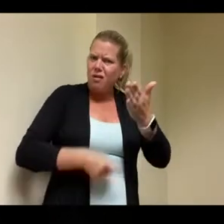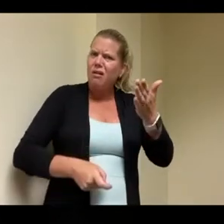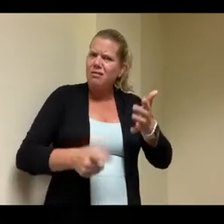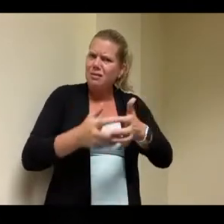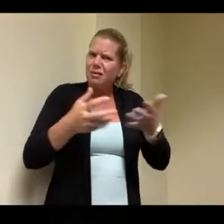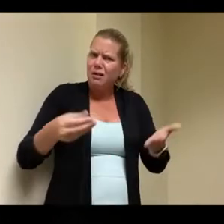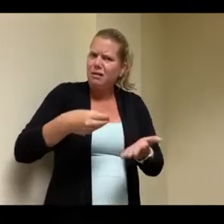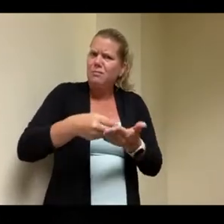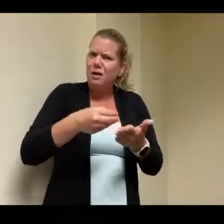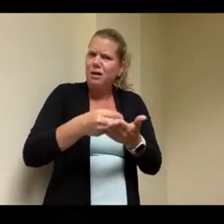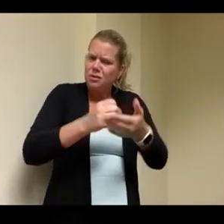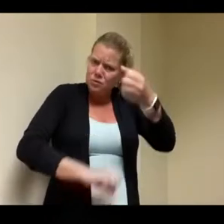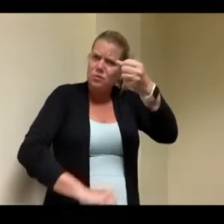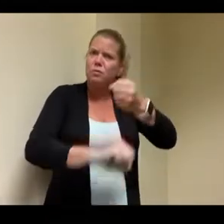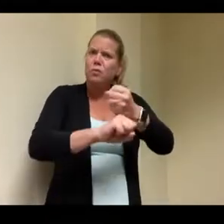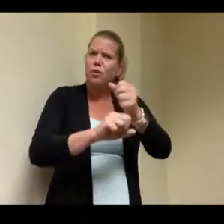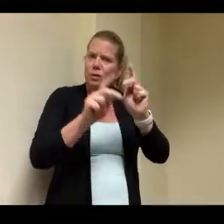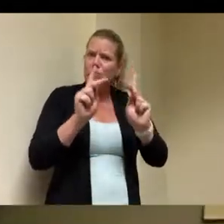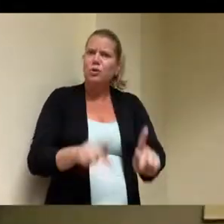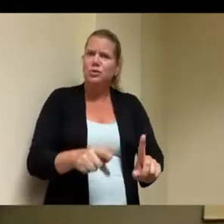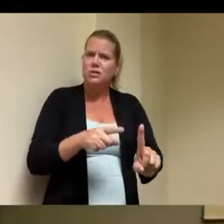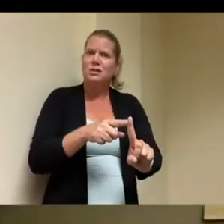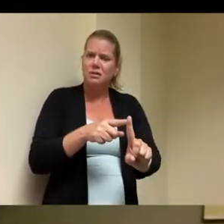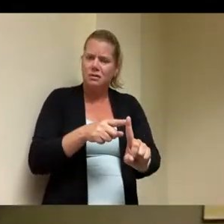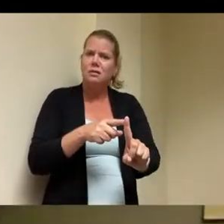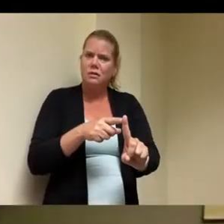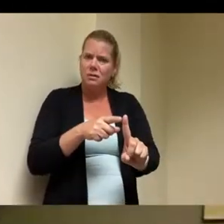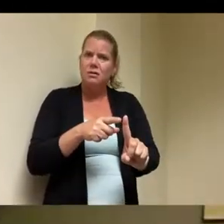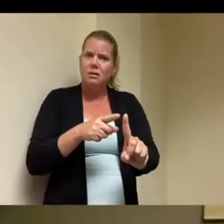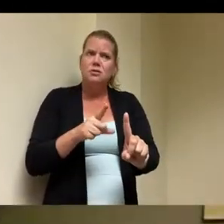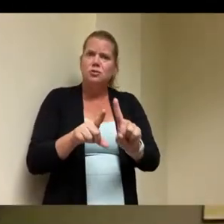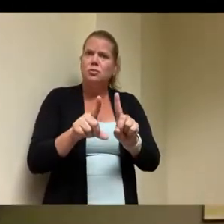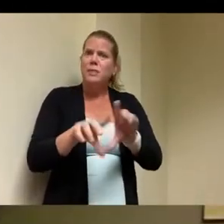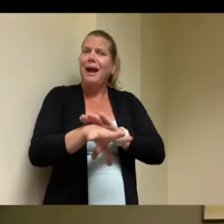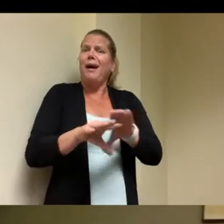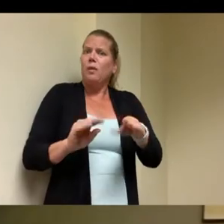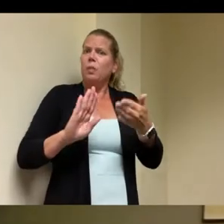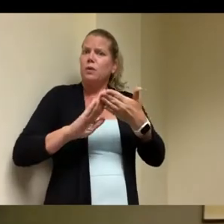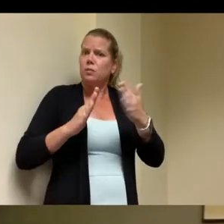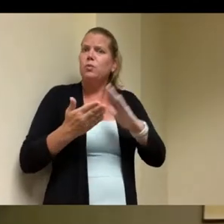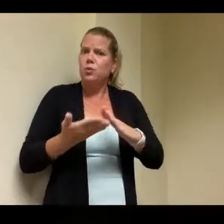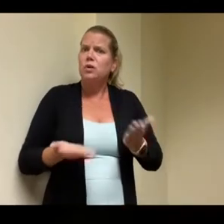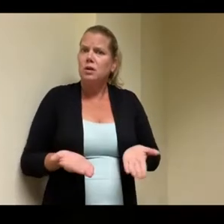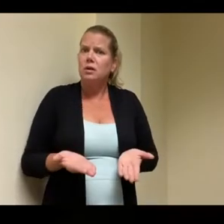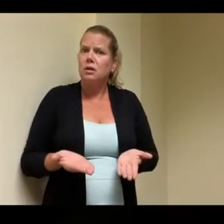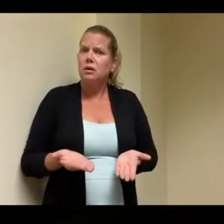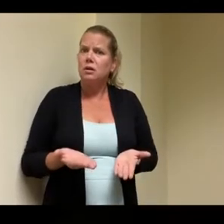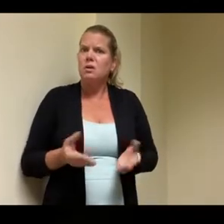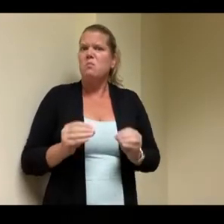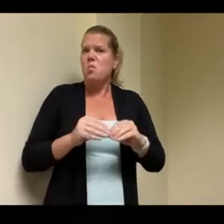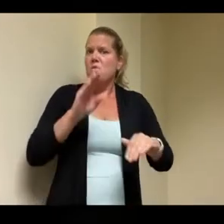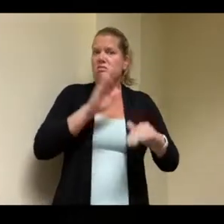than it would in an institution and that's uh that's that's a great way and this is a great state